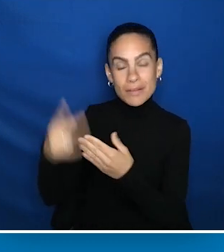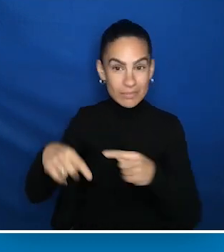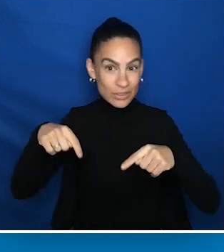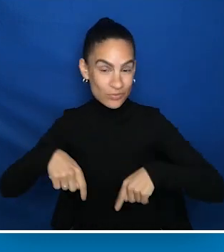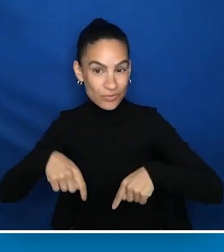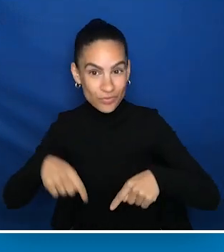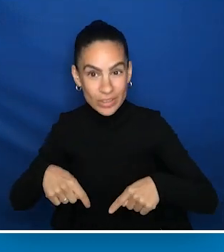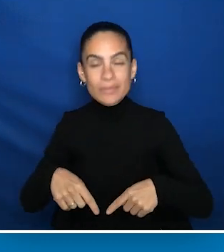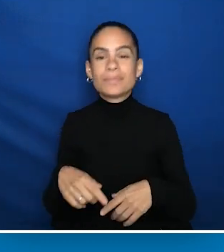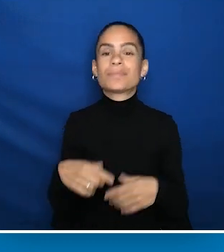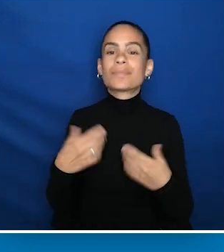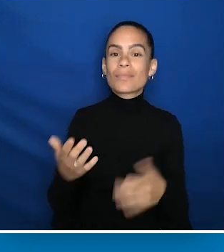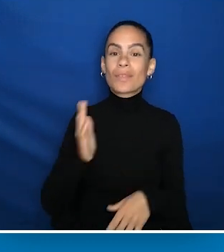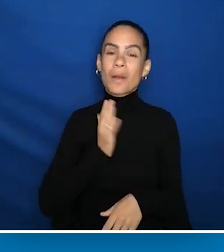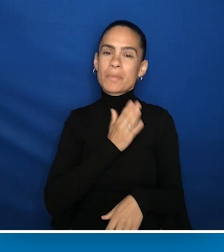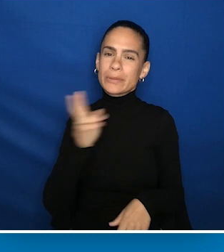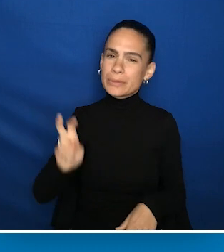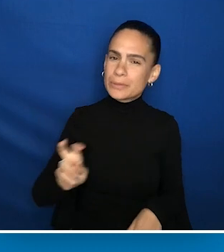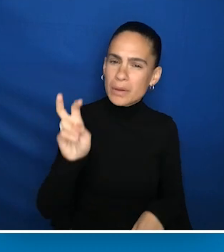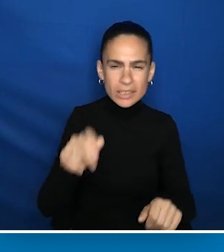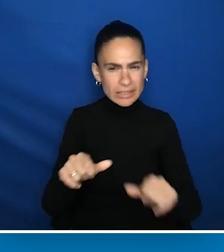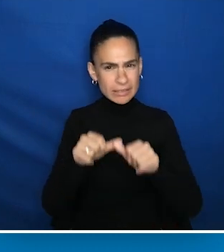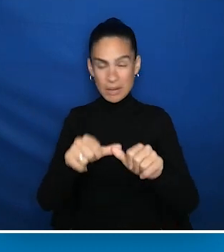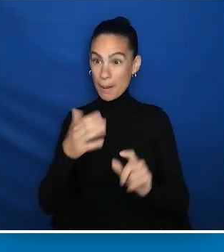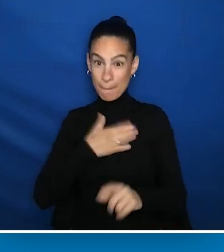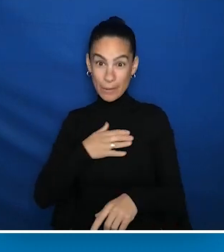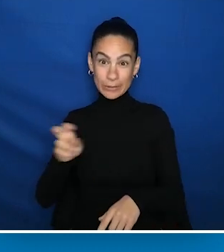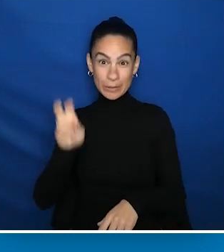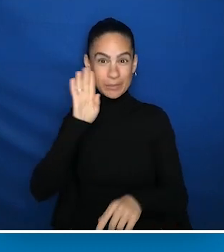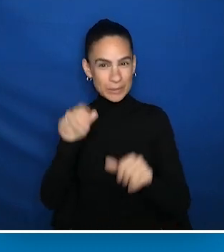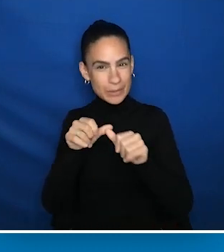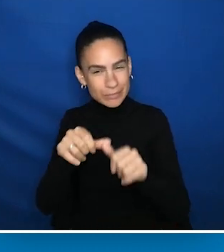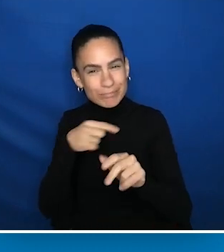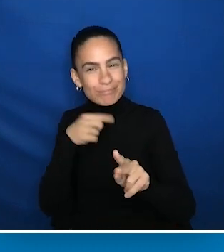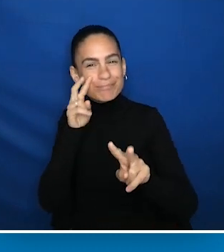here at our LEND/UCEDD. Our journey will continue and my journey will continue.